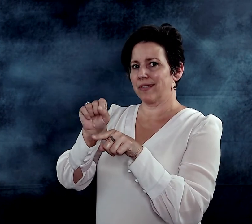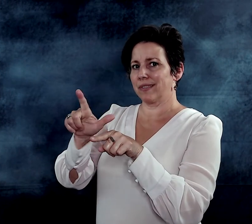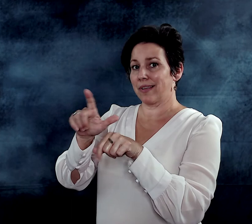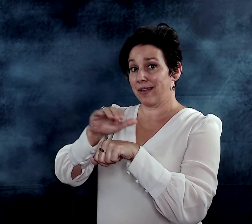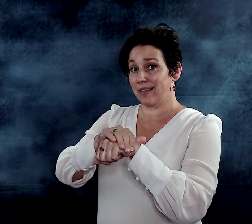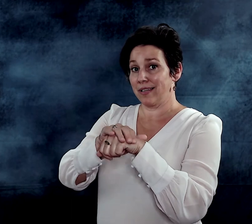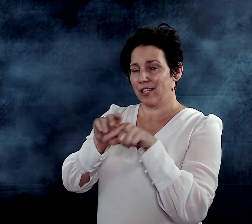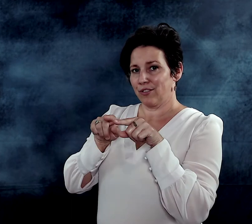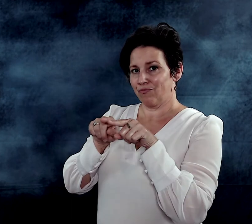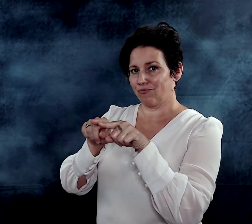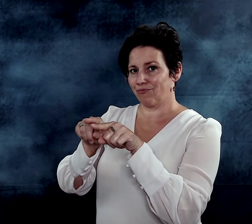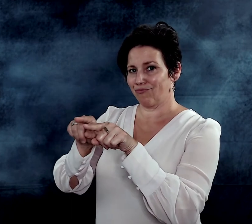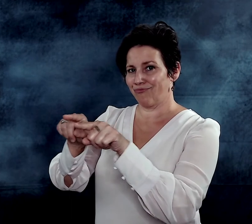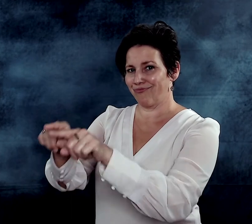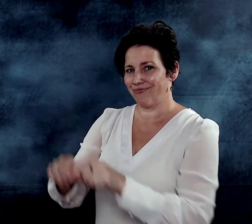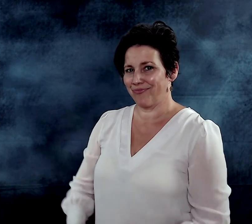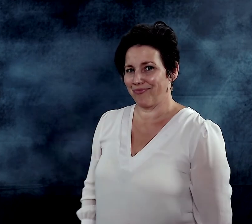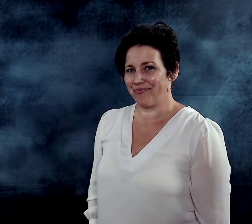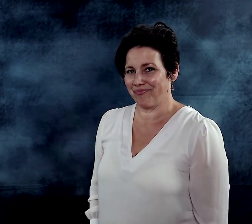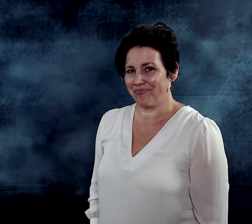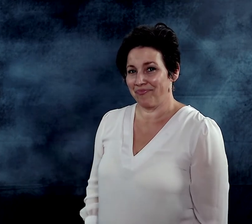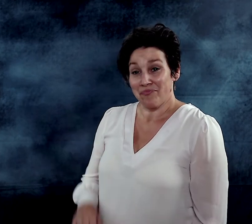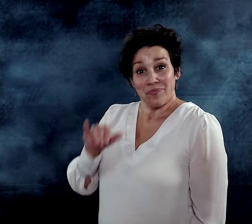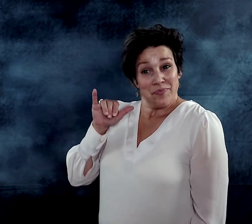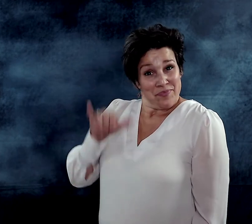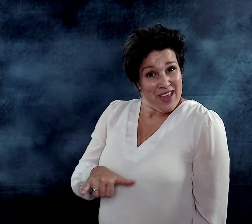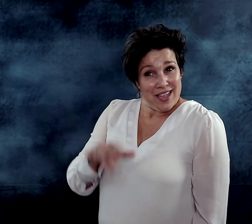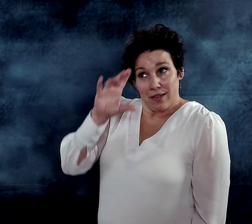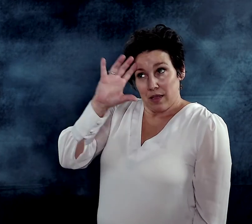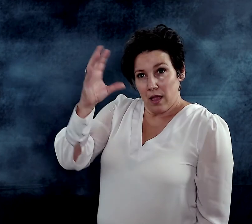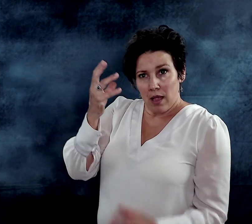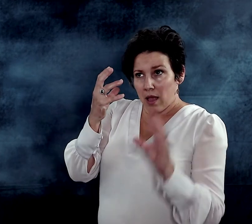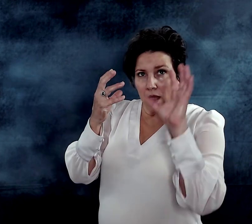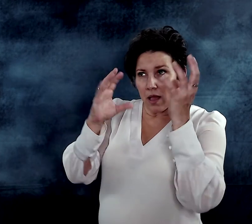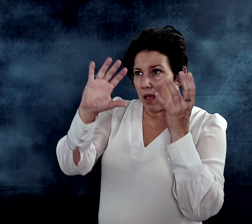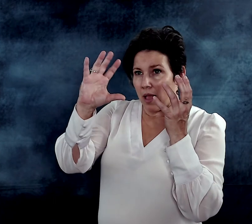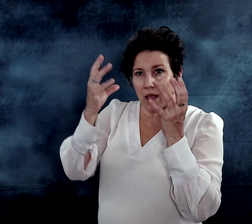while honoring the dual development of signacy & oracy. These knowledge & academic skills